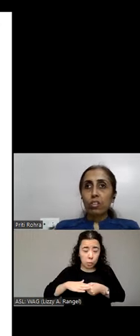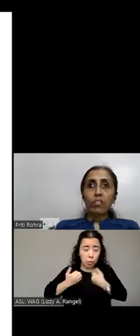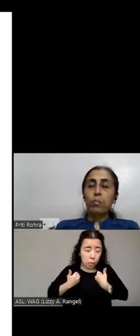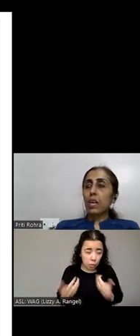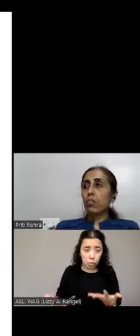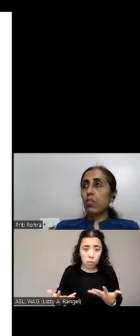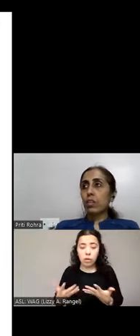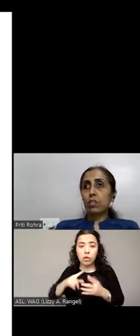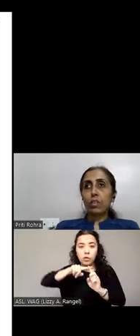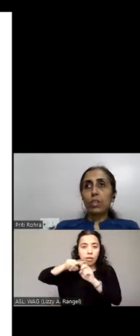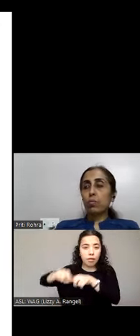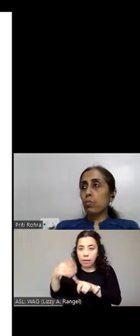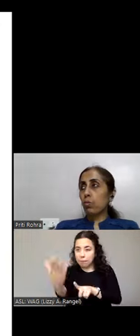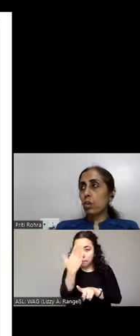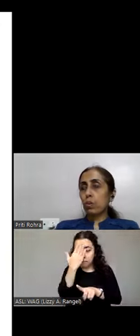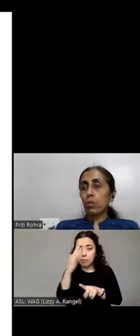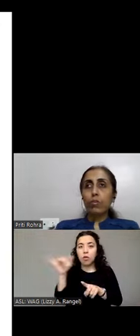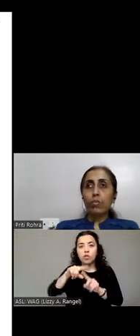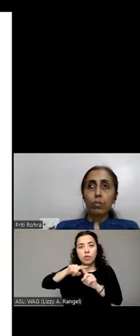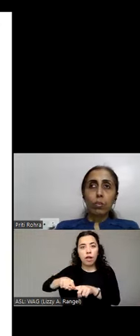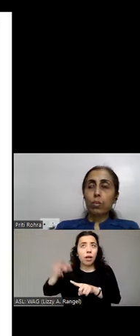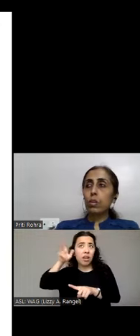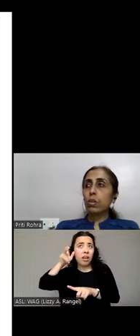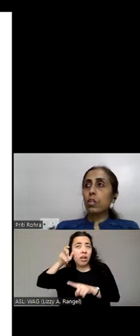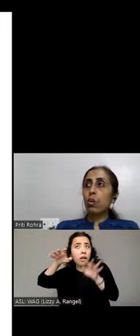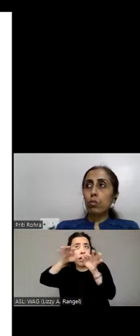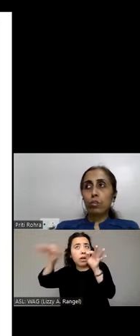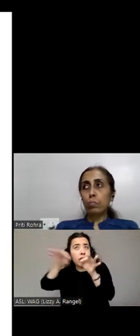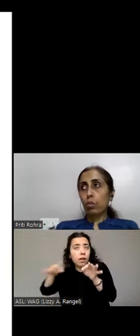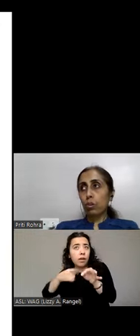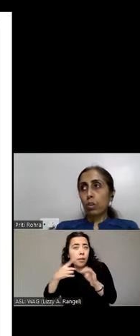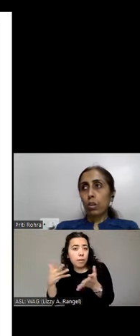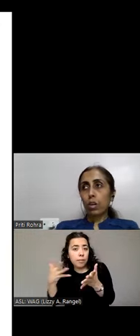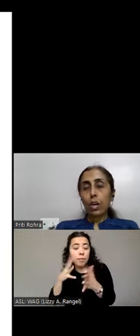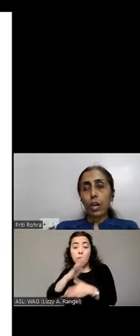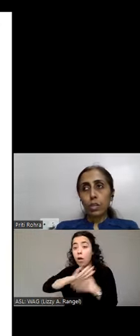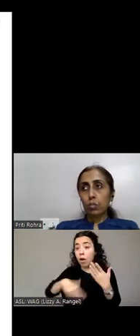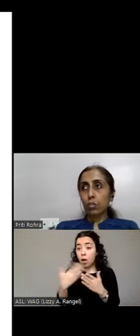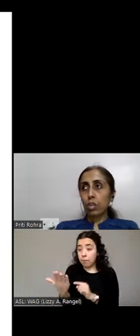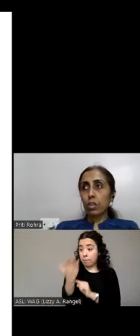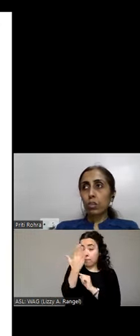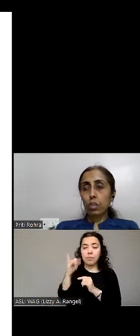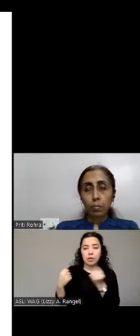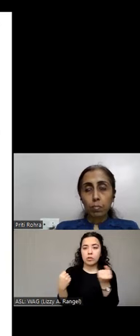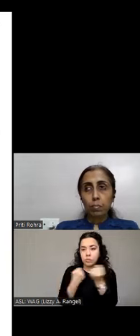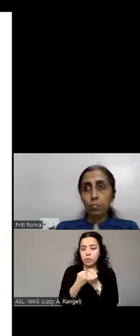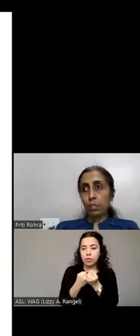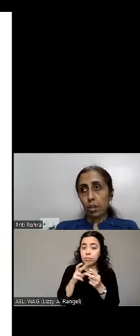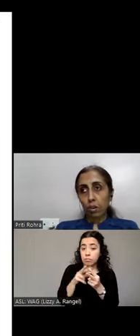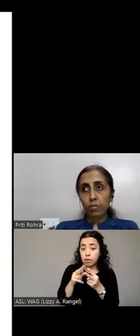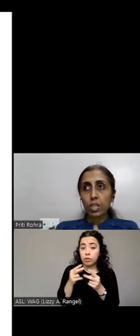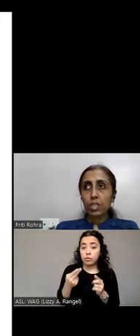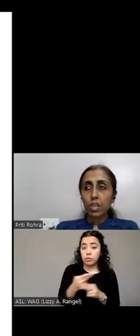the different magnifiers that we spoke about, they all support either using them along with a screen